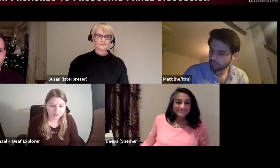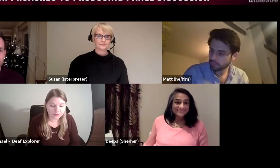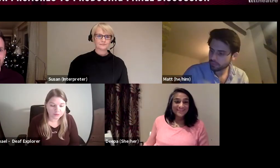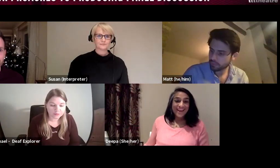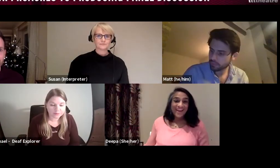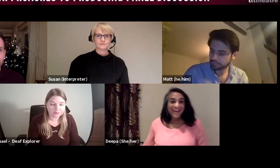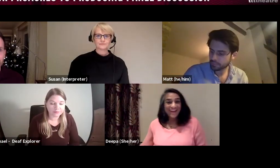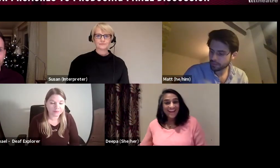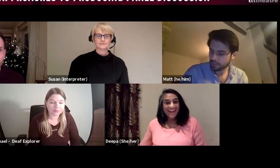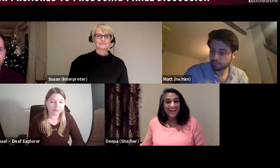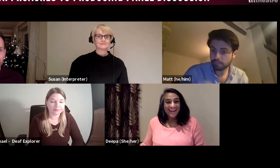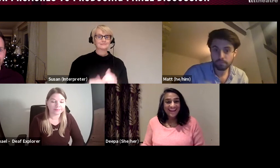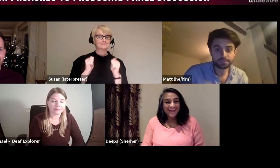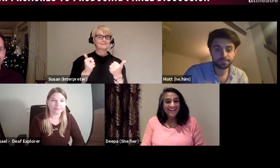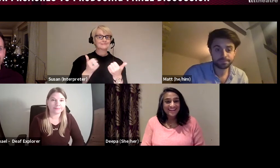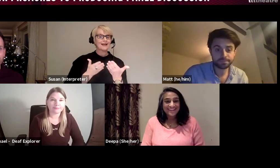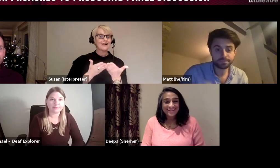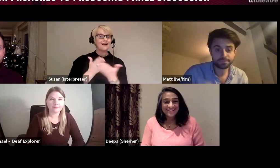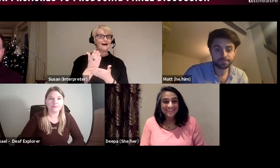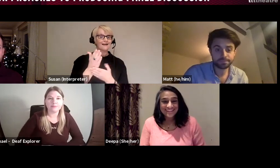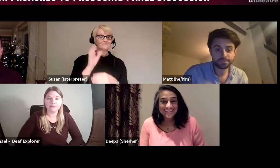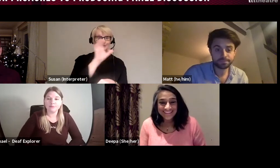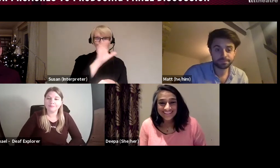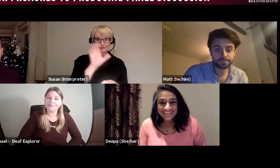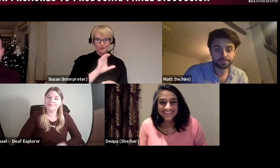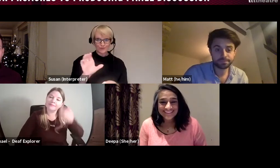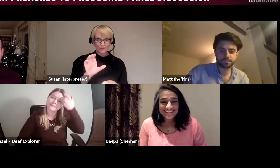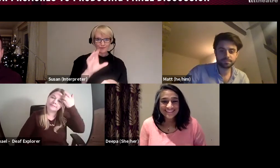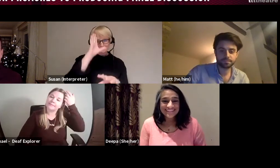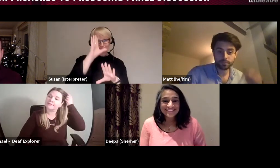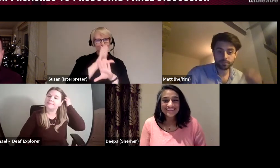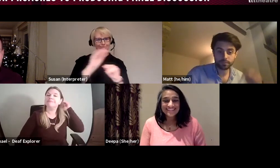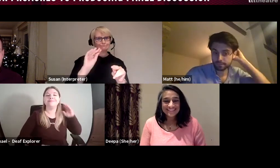We're live on Zoom and we'll just give attendees a moment to join and connect to the